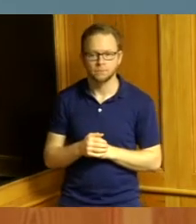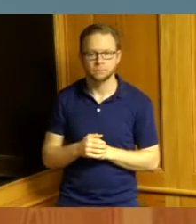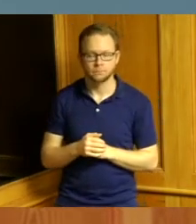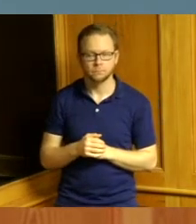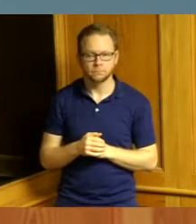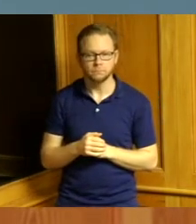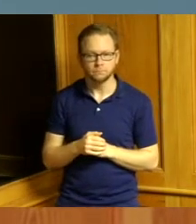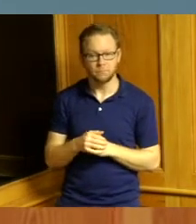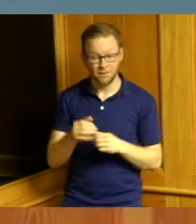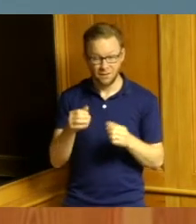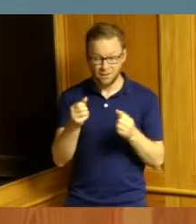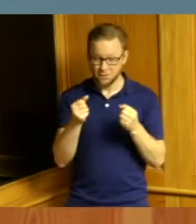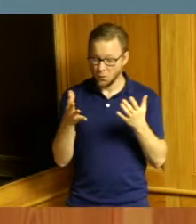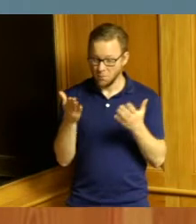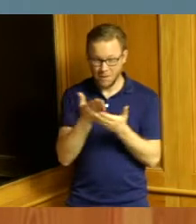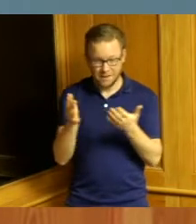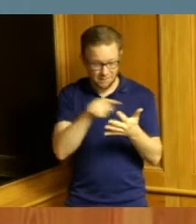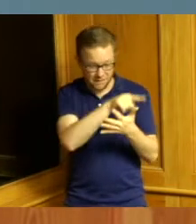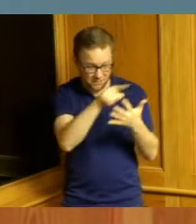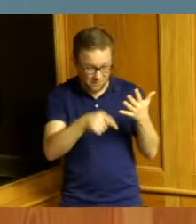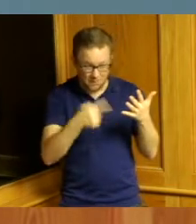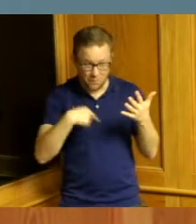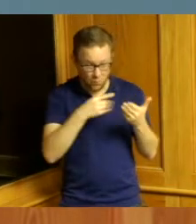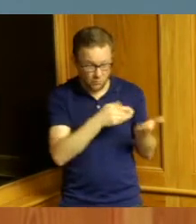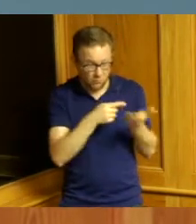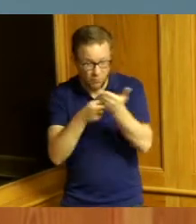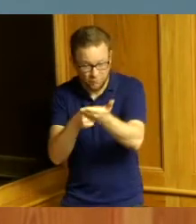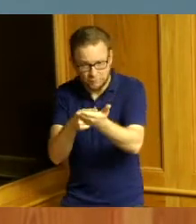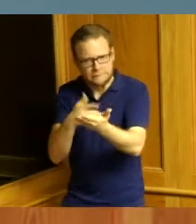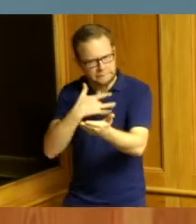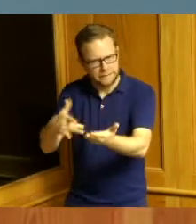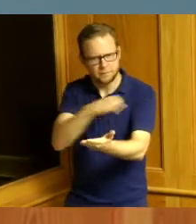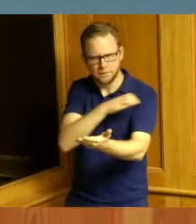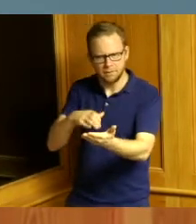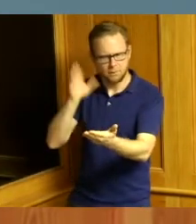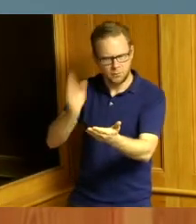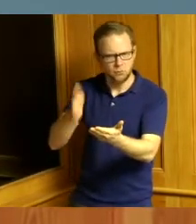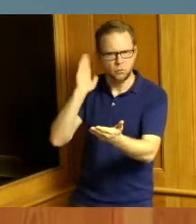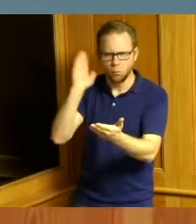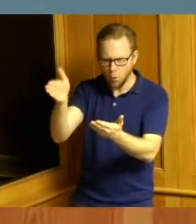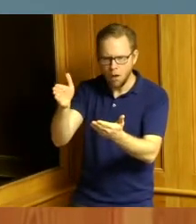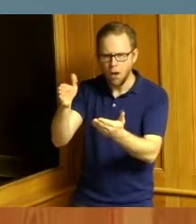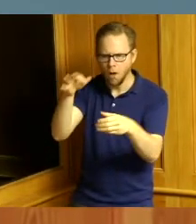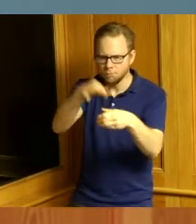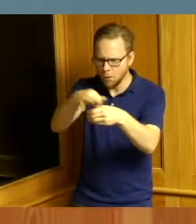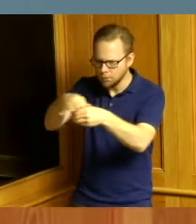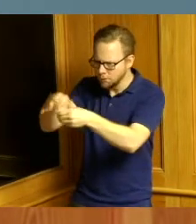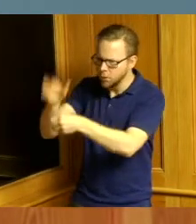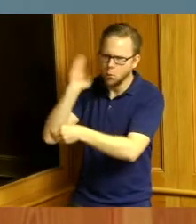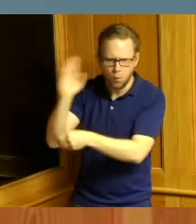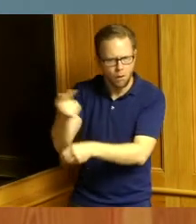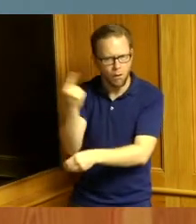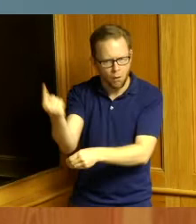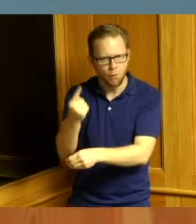were not voted on fully by our Commission I thank my colleagues for their dedication determination